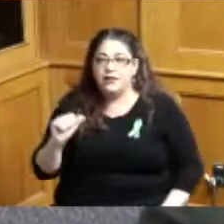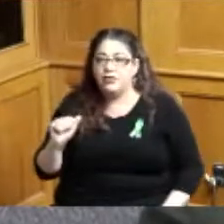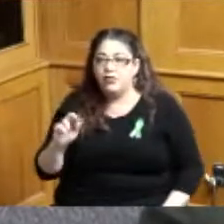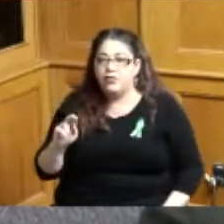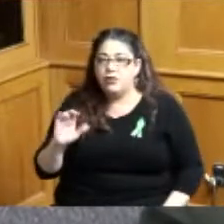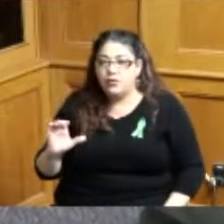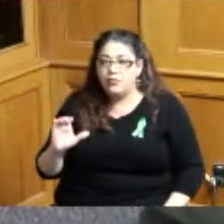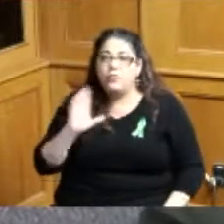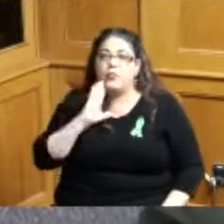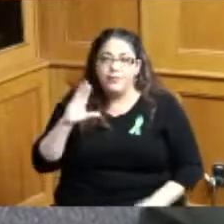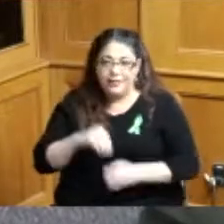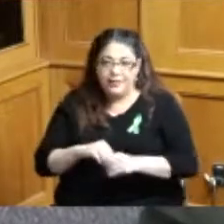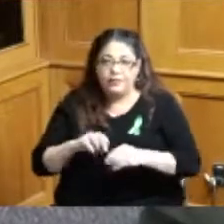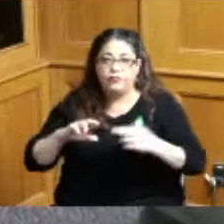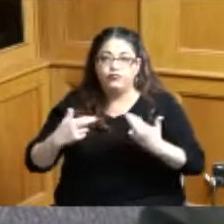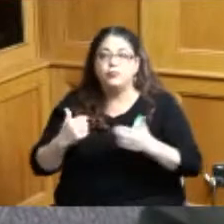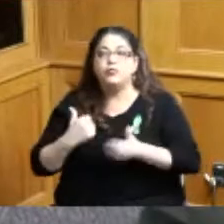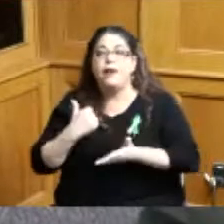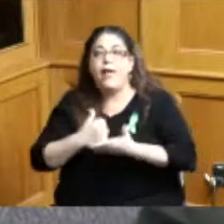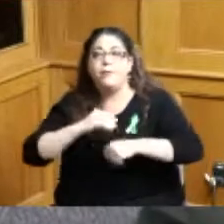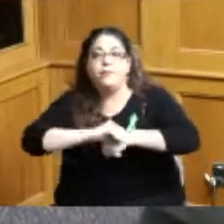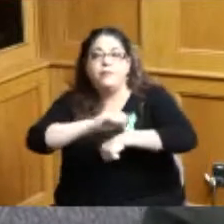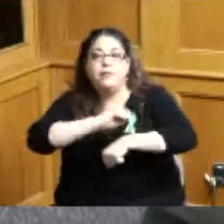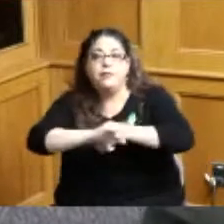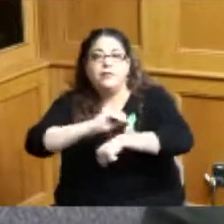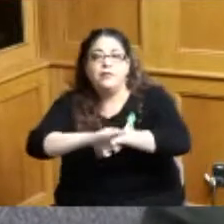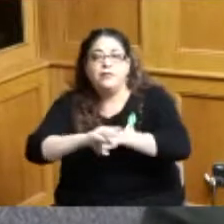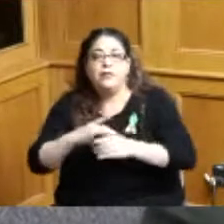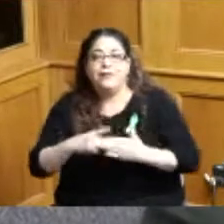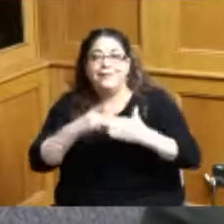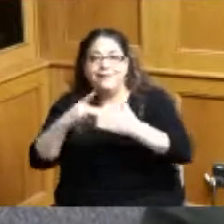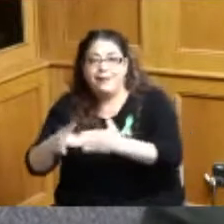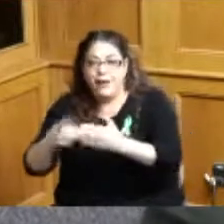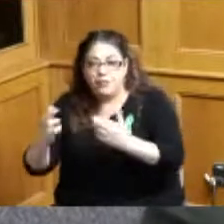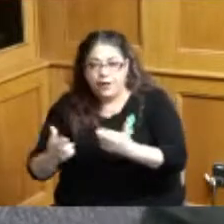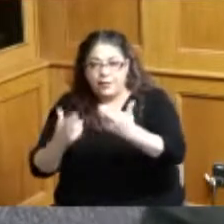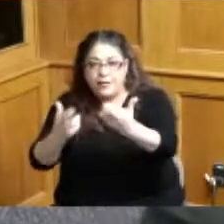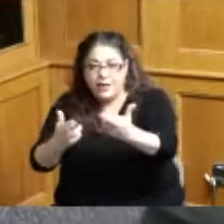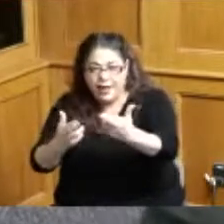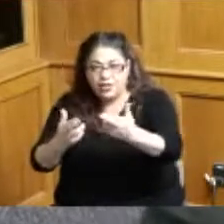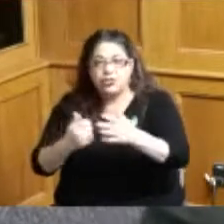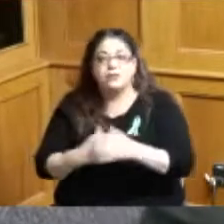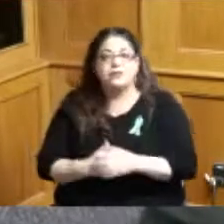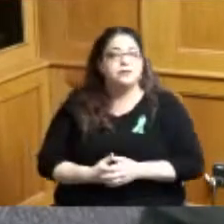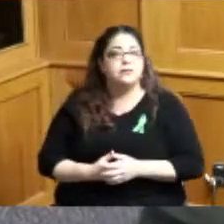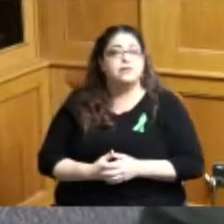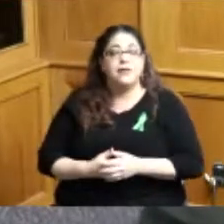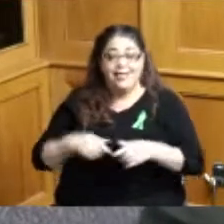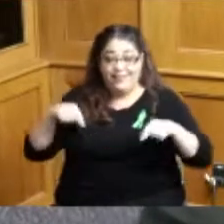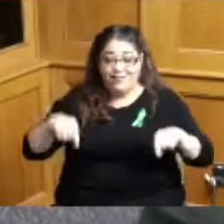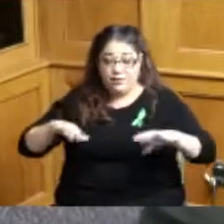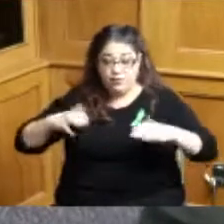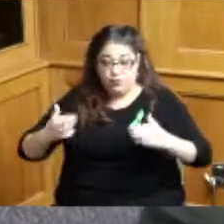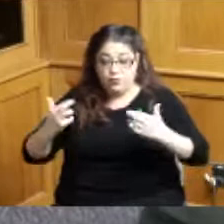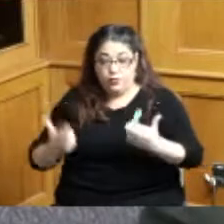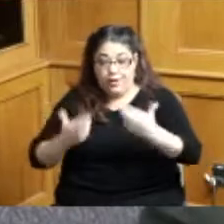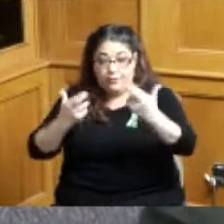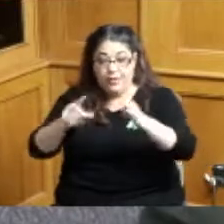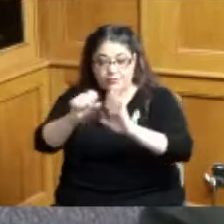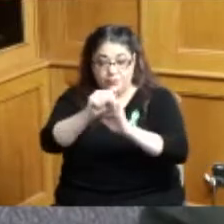trying to inform how the recommendations the recommendations will be made by this group to the state and the state will then approve of those recommendations